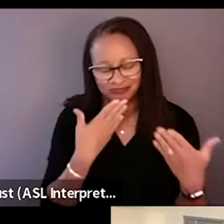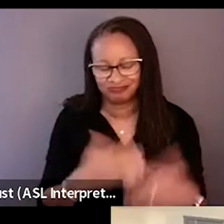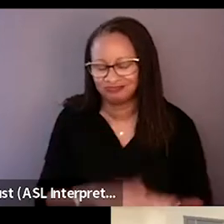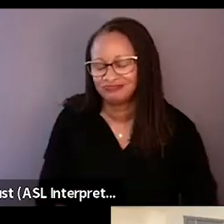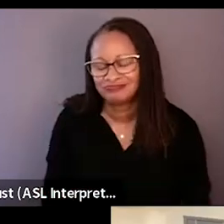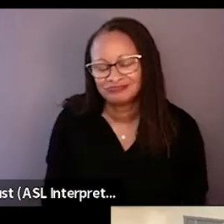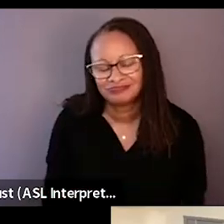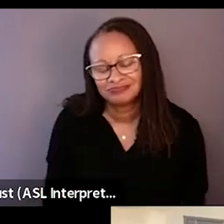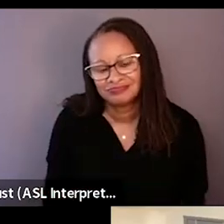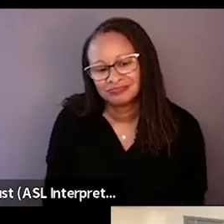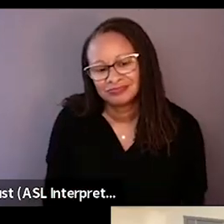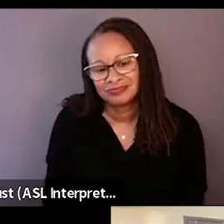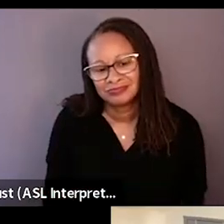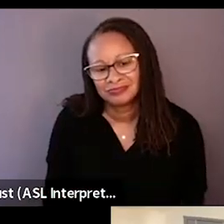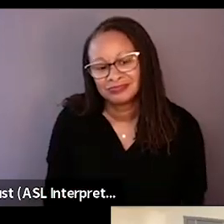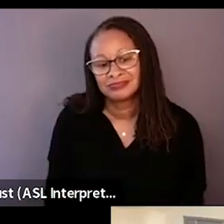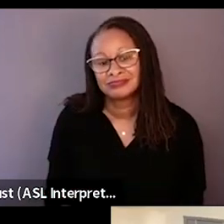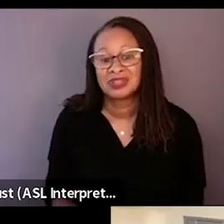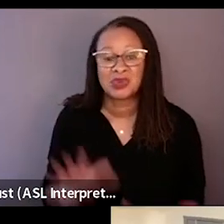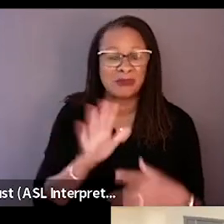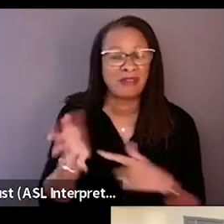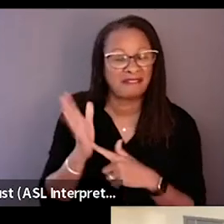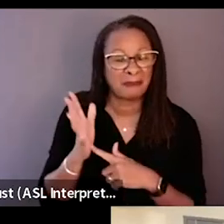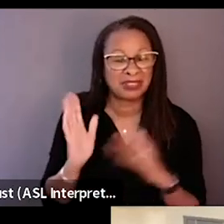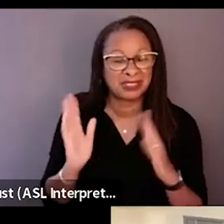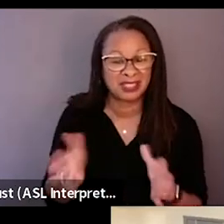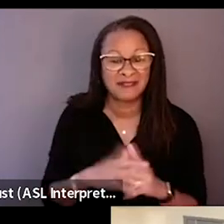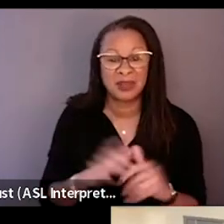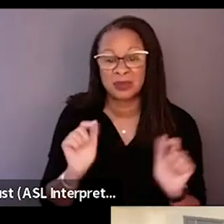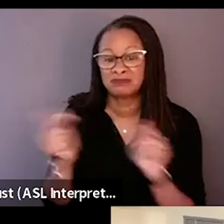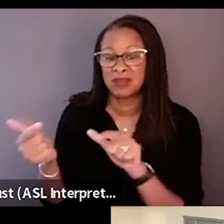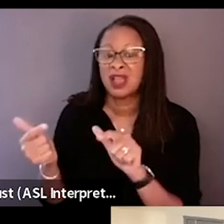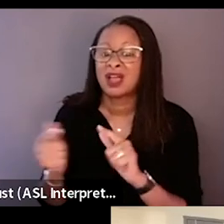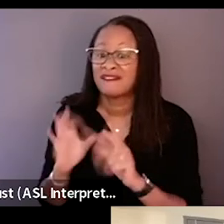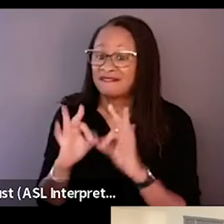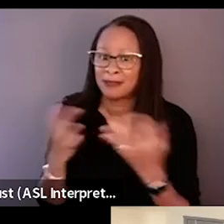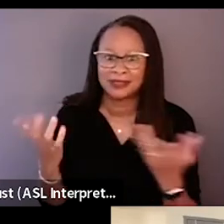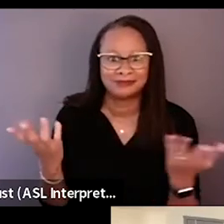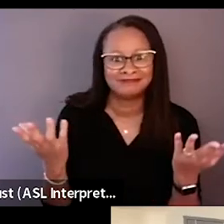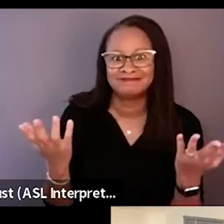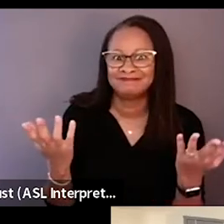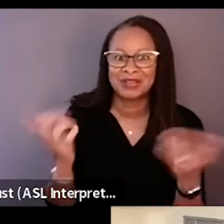And we have to wrap it up in about five minutes, but I wanna turn to the family and just get some updates. We wanna hear about the baby,